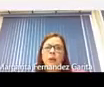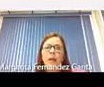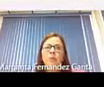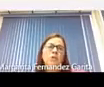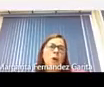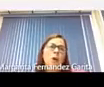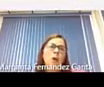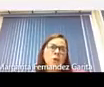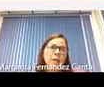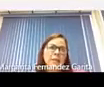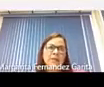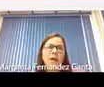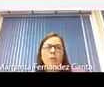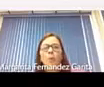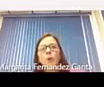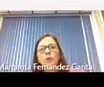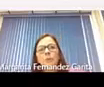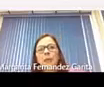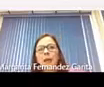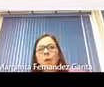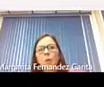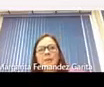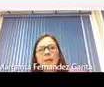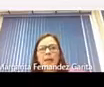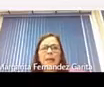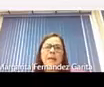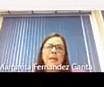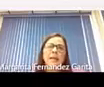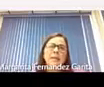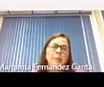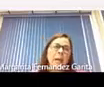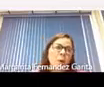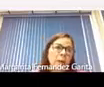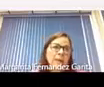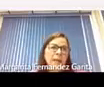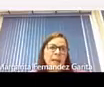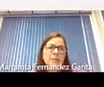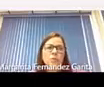for example if I make work dolls but I also make pots and I also make aprons